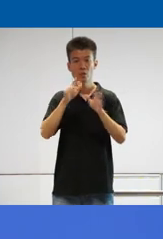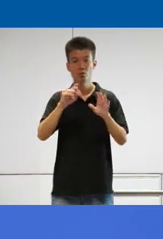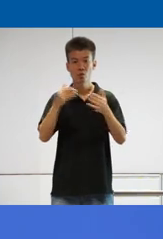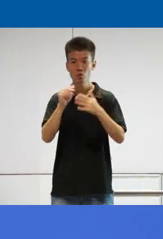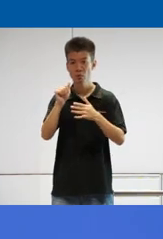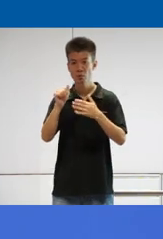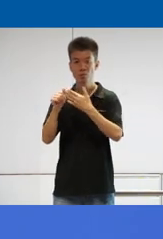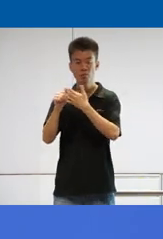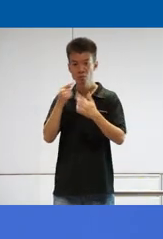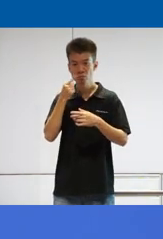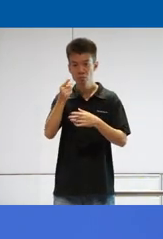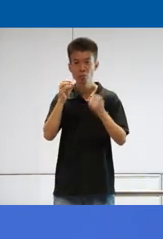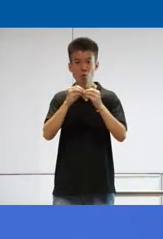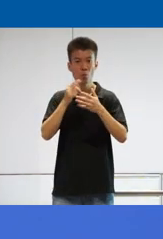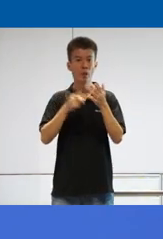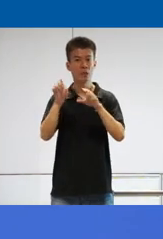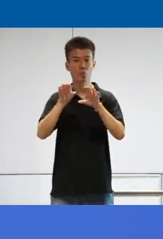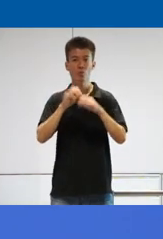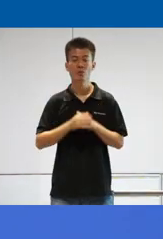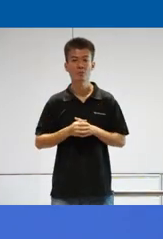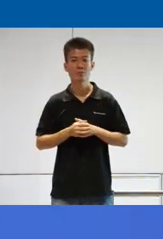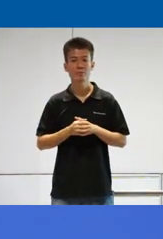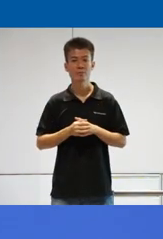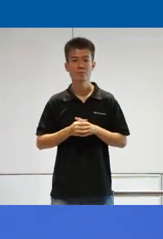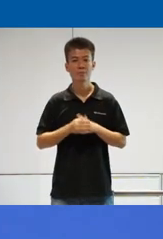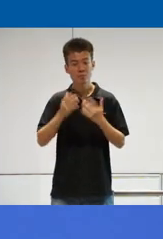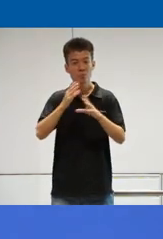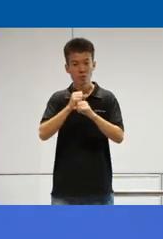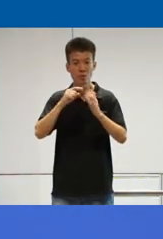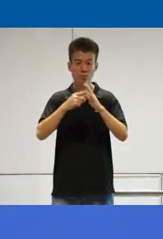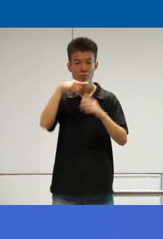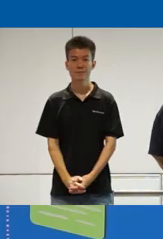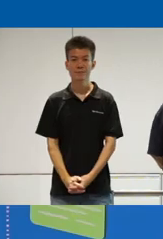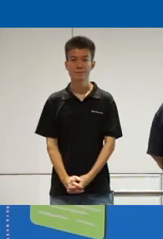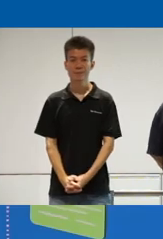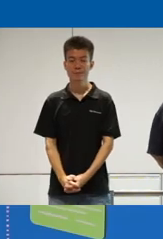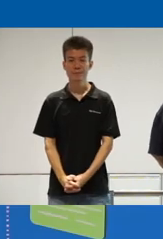themselves and tell you more about what they do um yeah starting with pratima thanks so hello